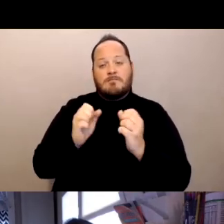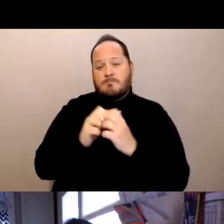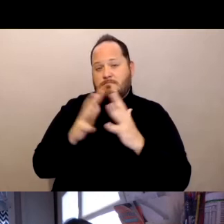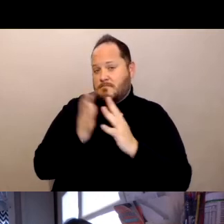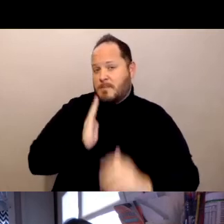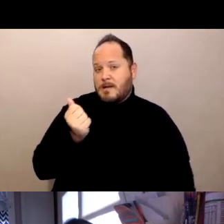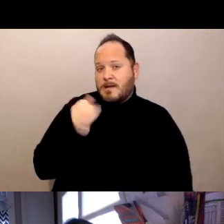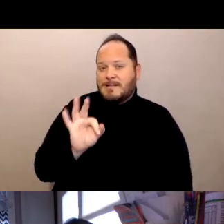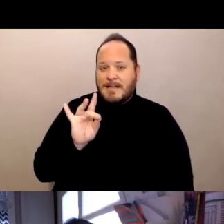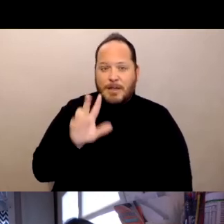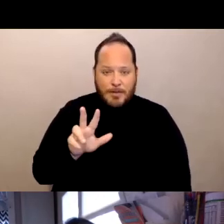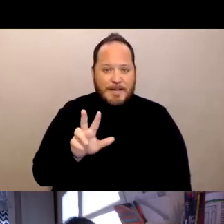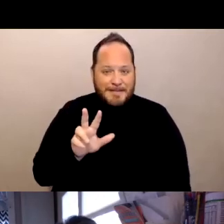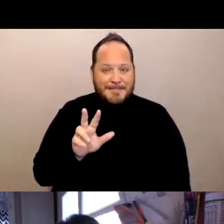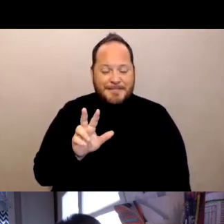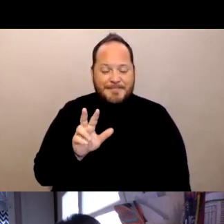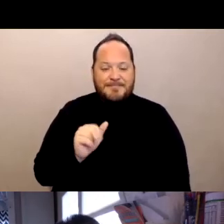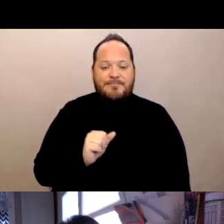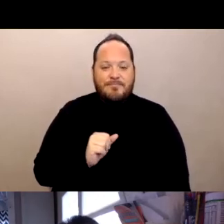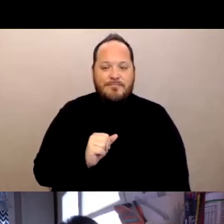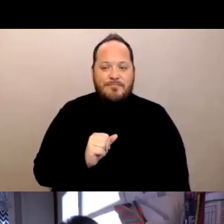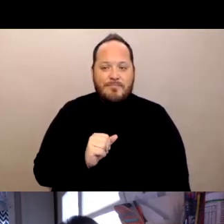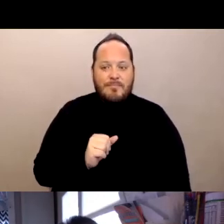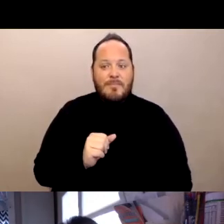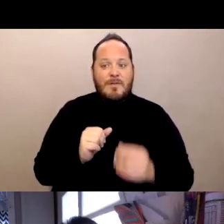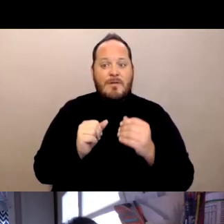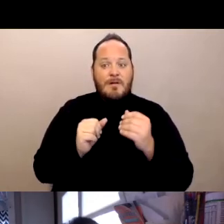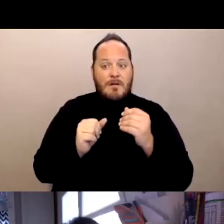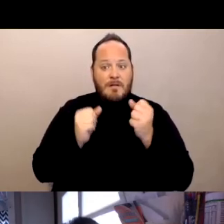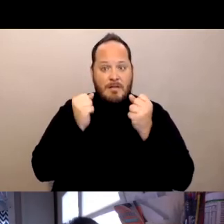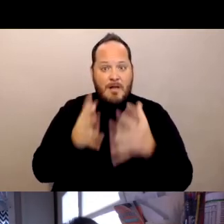and a lot of the work that we do is related to Medi-Cal